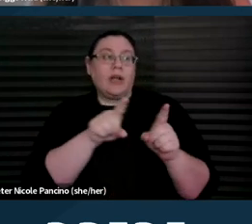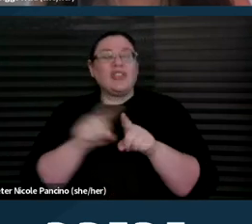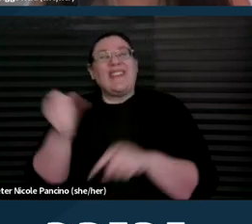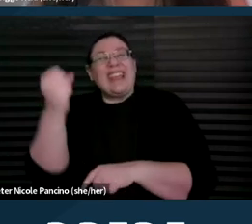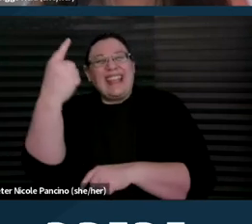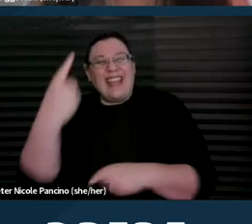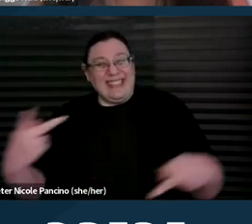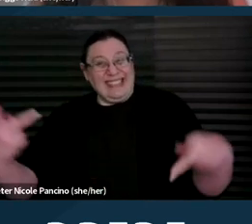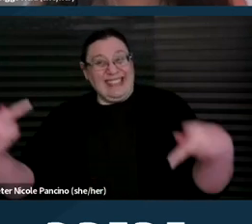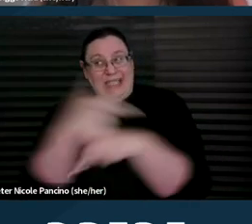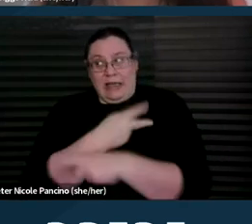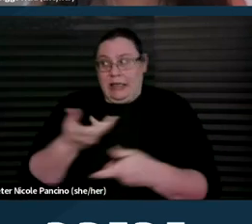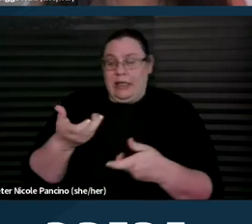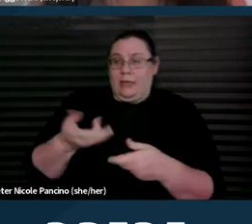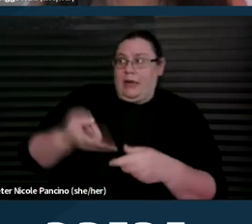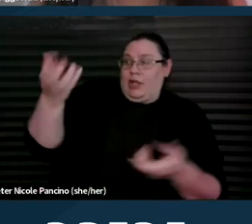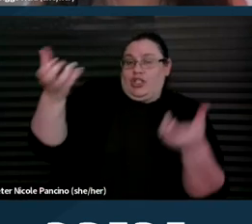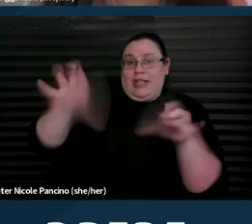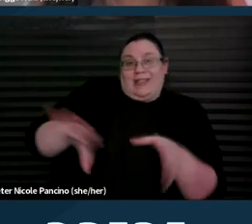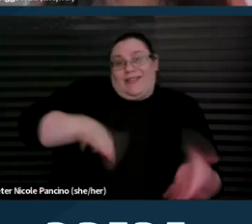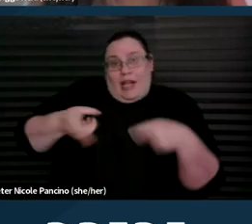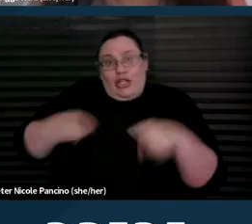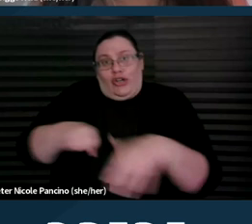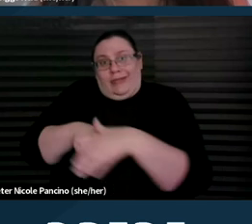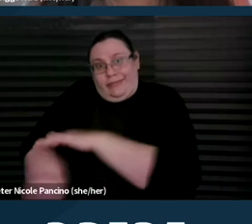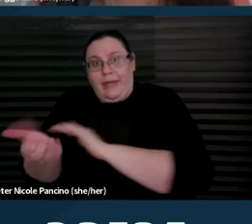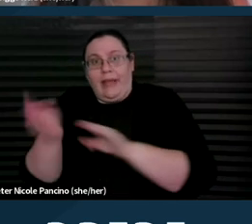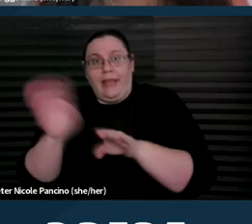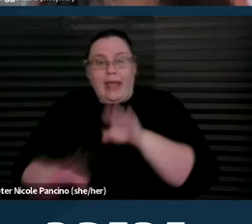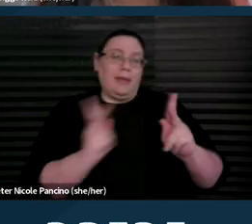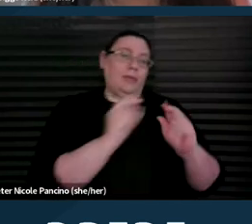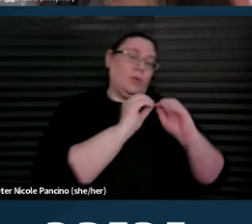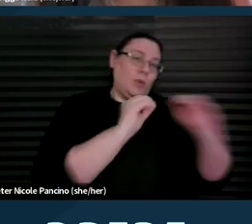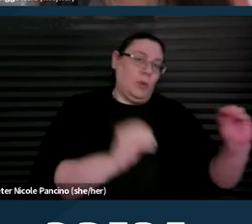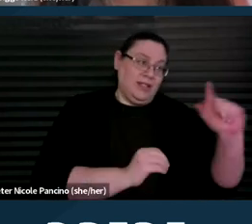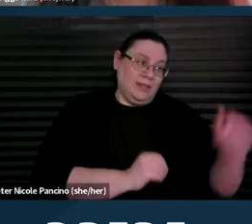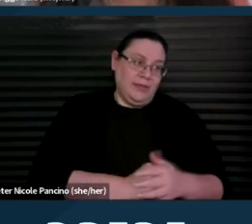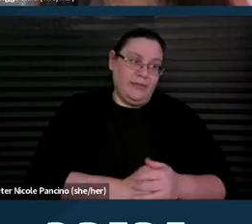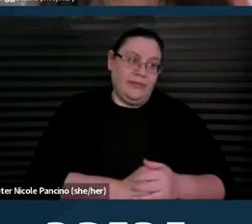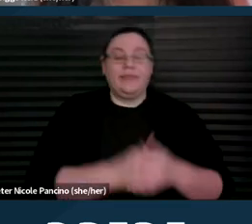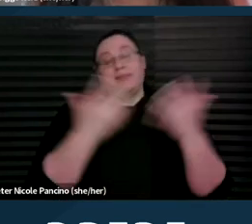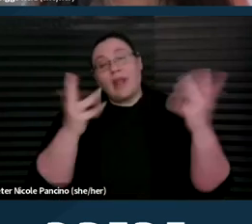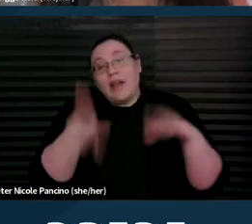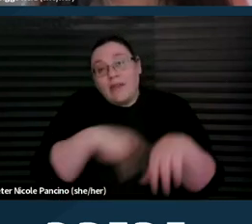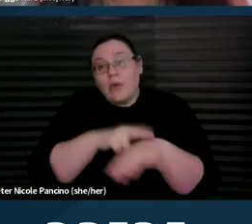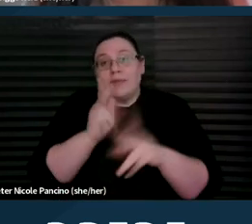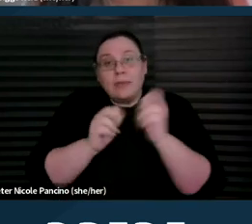to die during childbirth than those without disabilities. Of course, people with disabilities can have fully safe